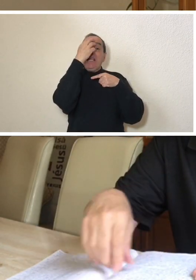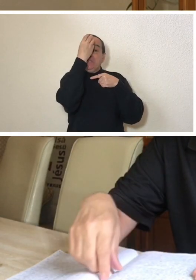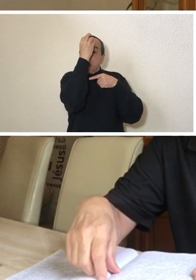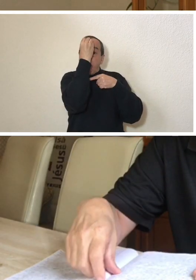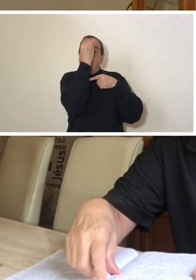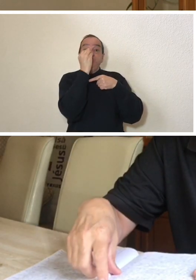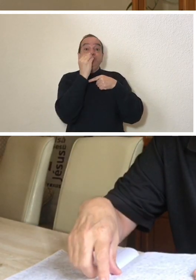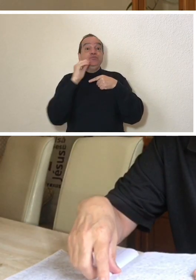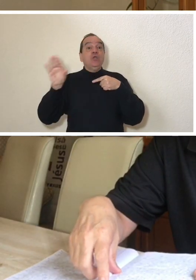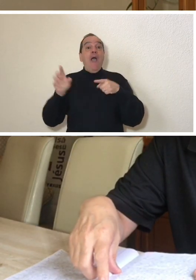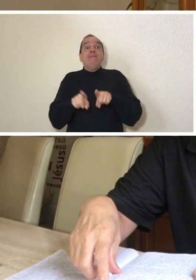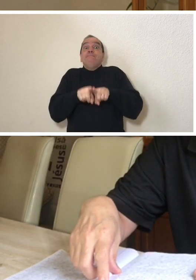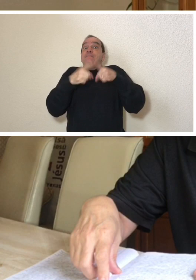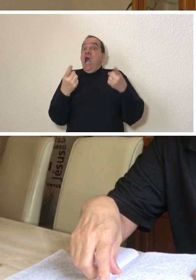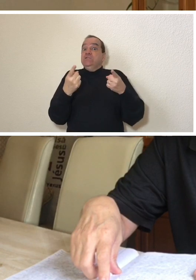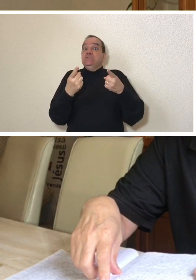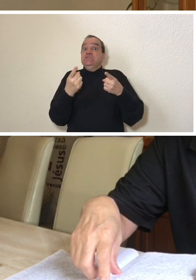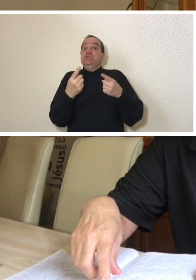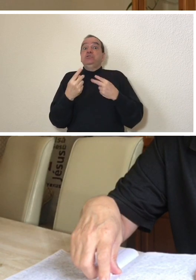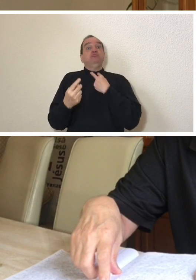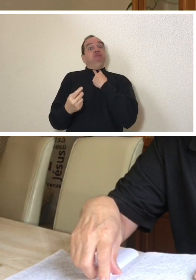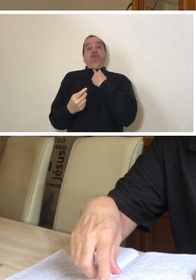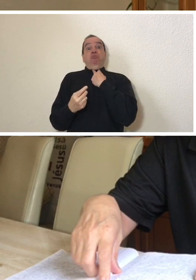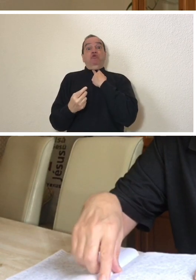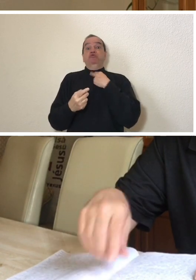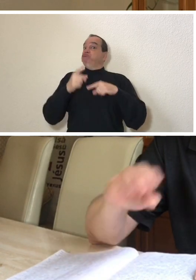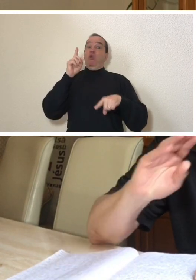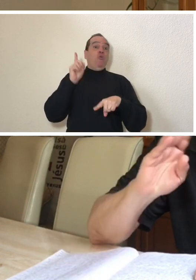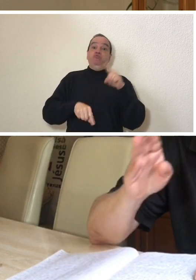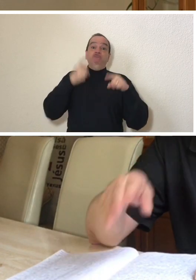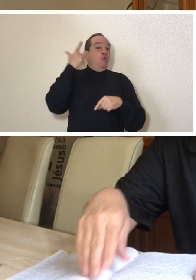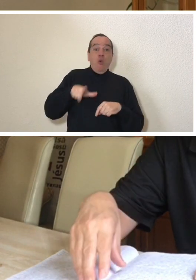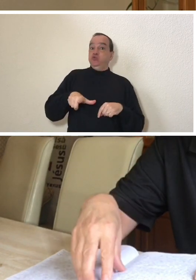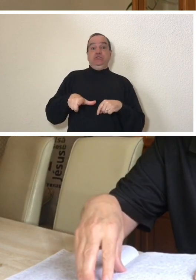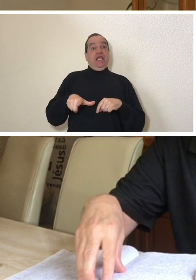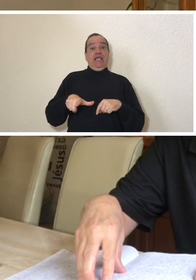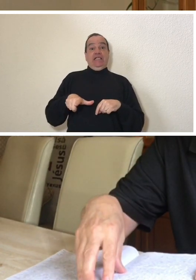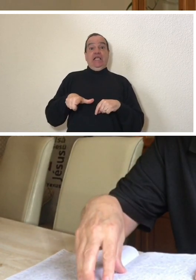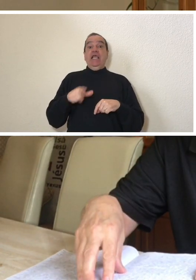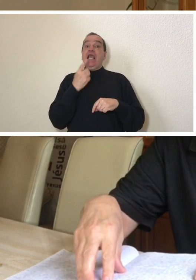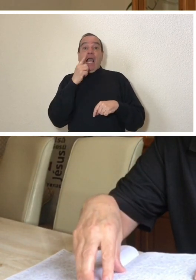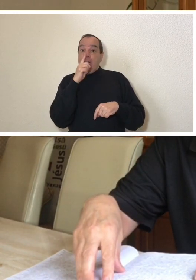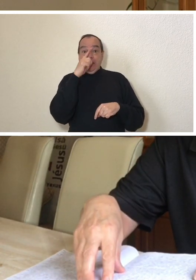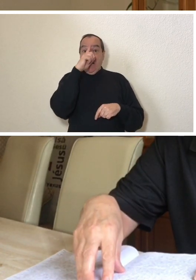If they couldn’t remove the tumor through my nose they would have to break the roof of my mouth and